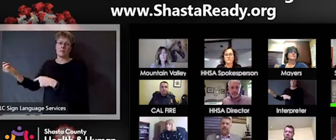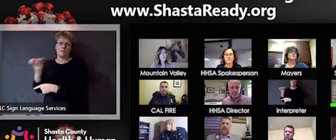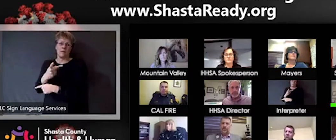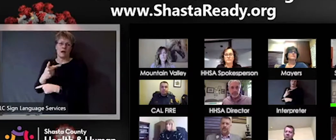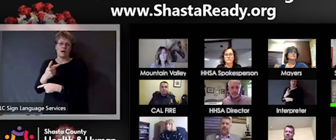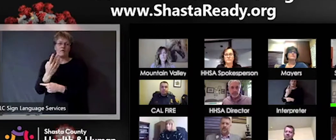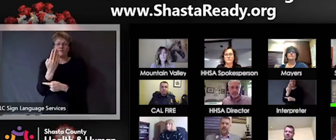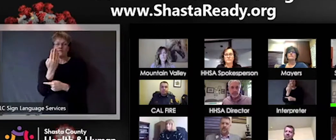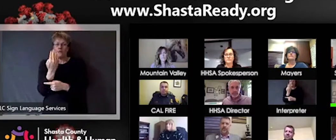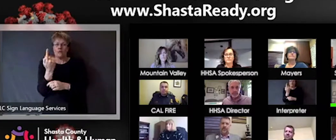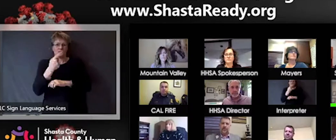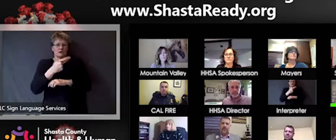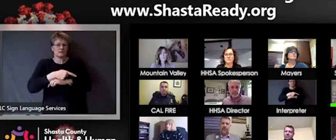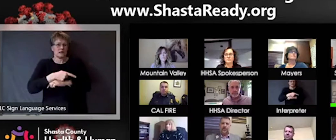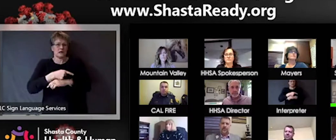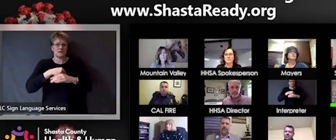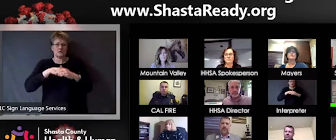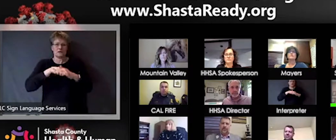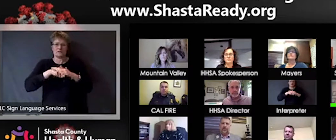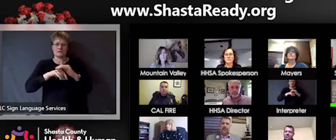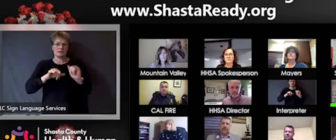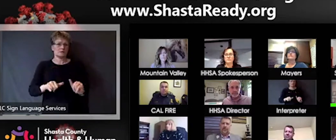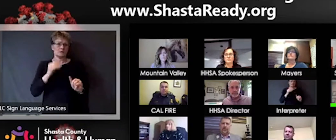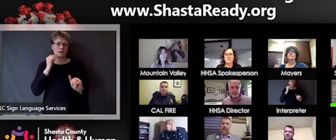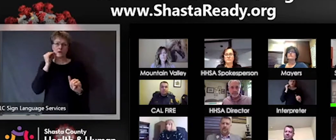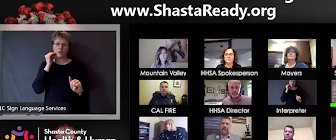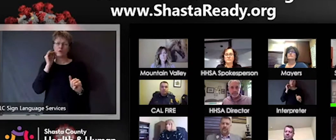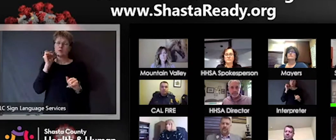mean that's consistent with the governor's stay-at-home order right now.